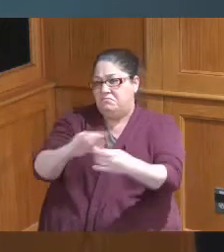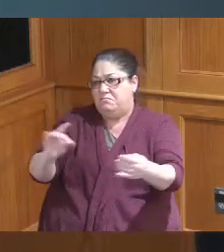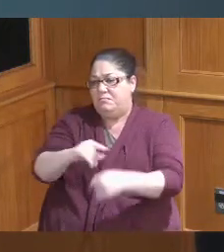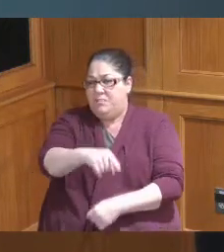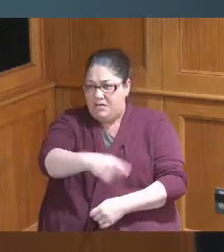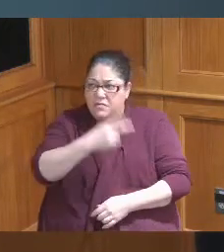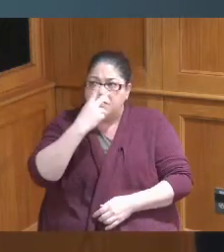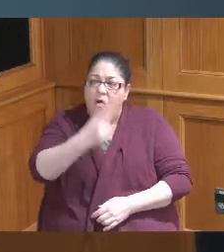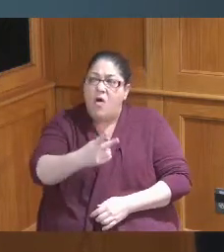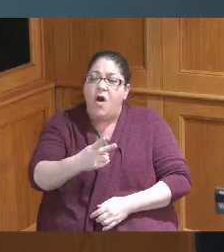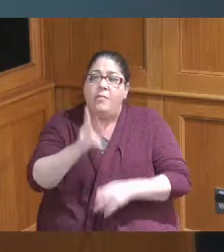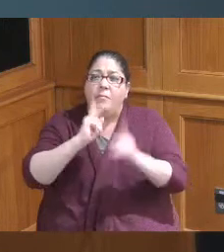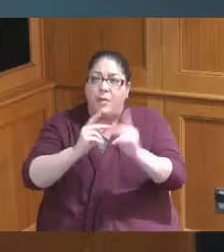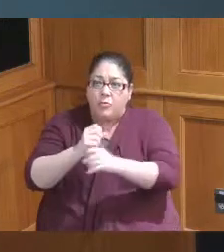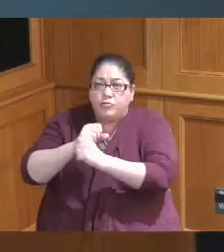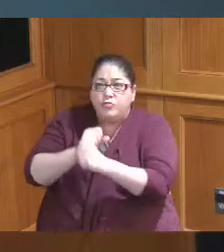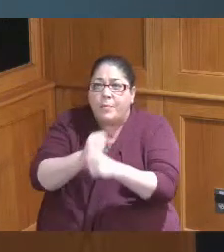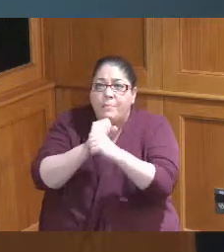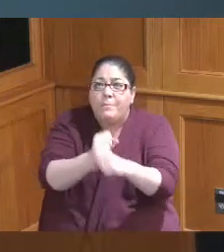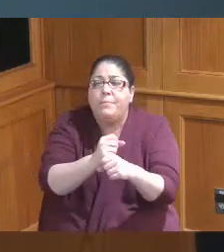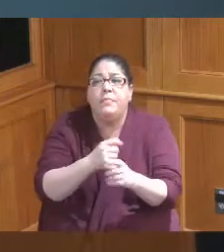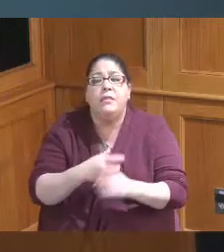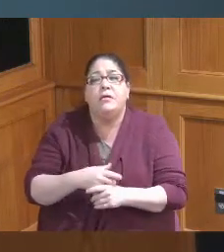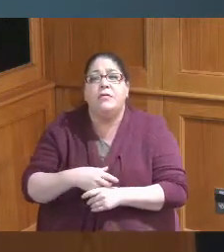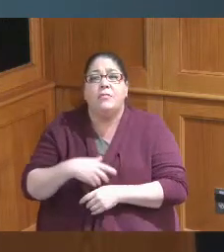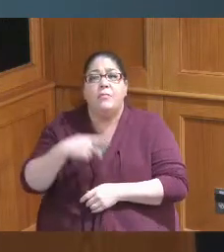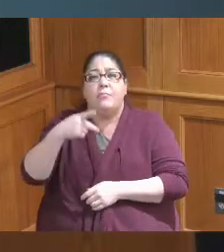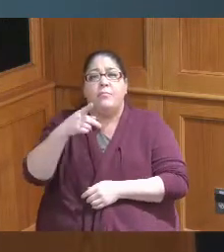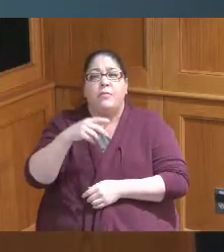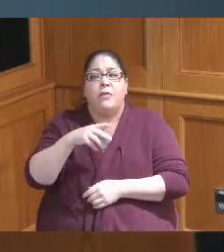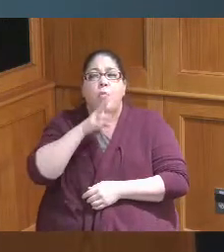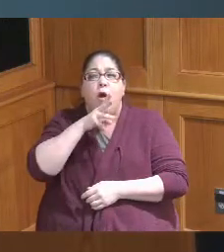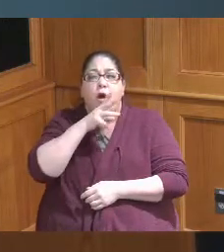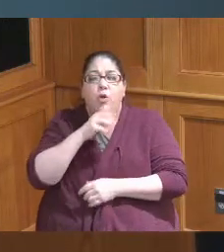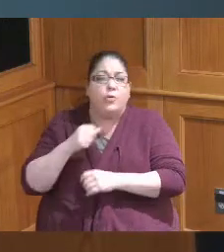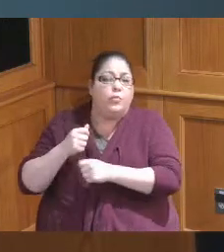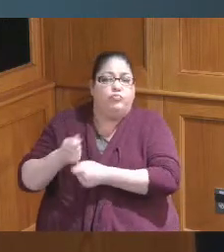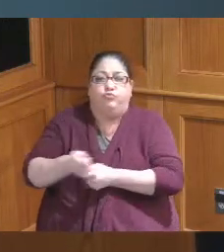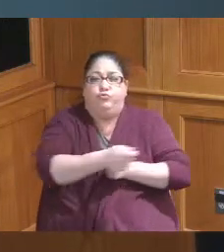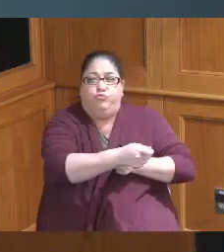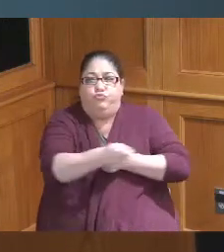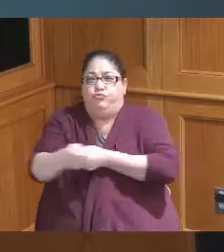that people are sweeping people are power washing people are picking up trash but I cannot testify